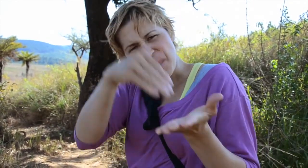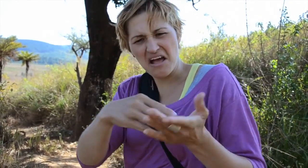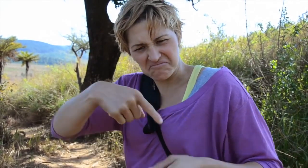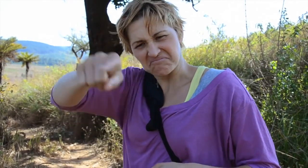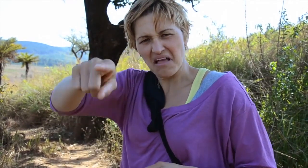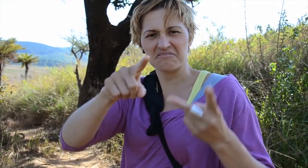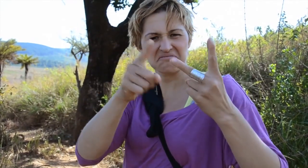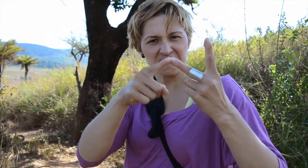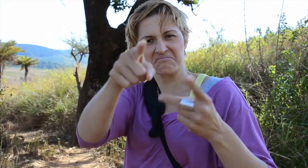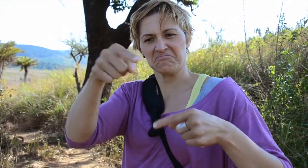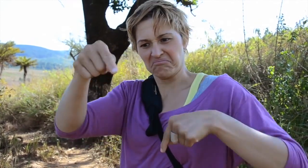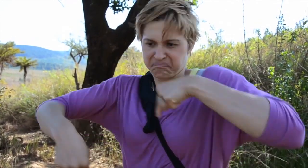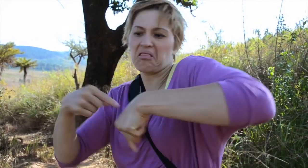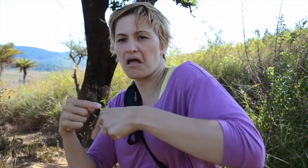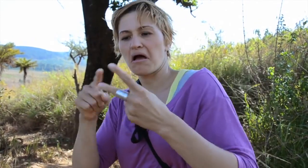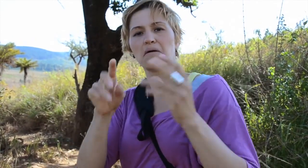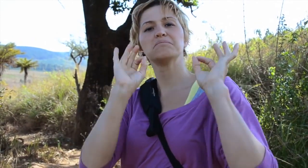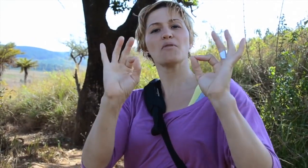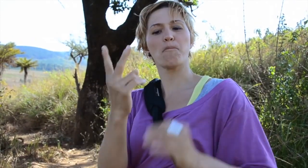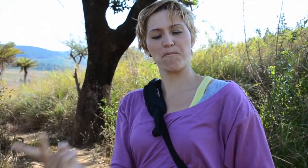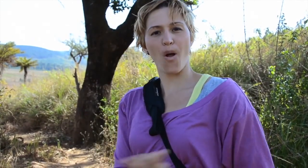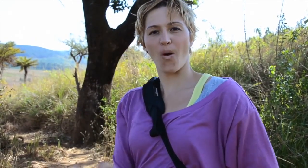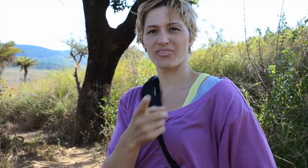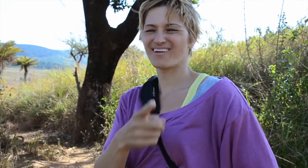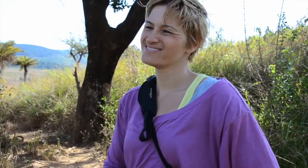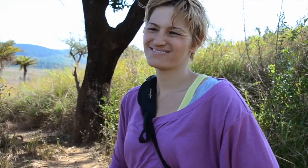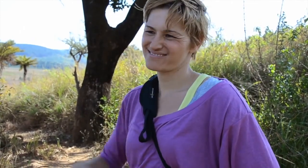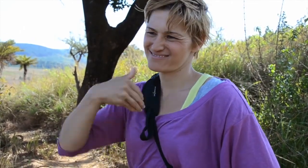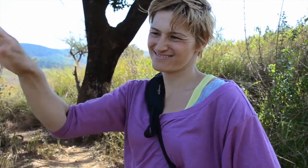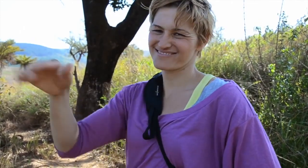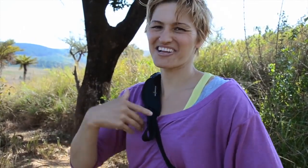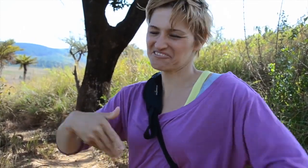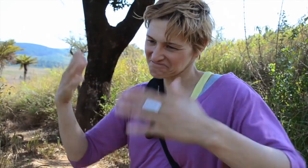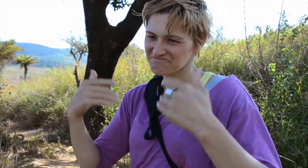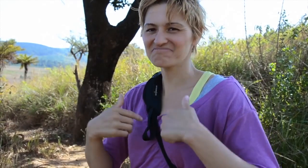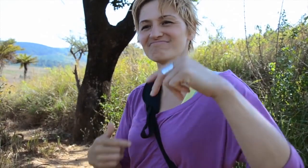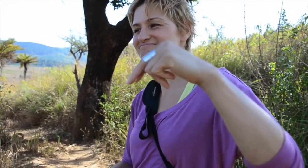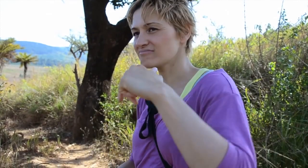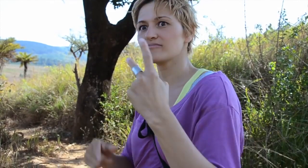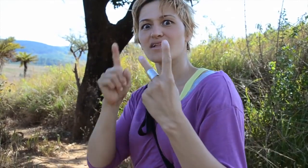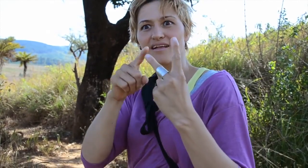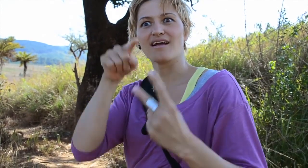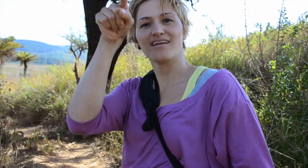I told him to go back and do it again and get the other shoe wet. He said no and to keep going.